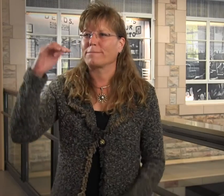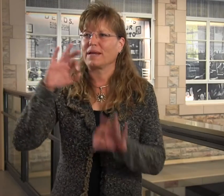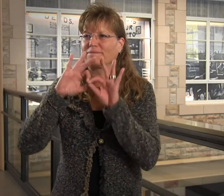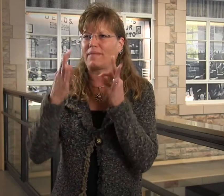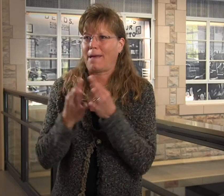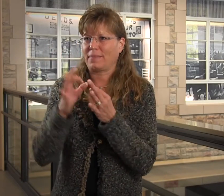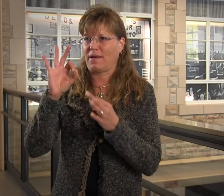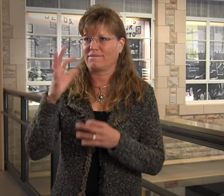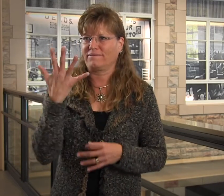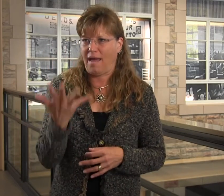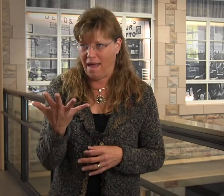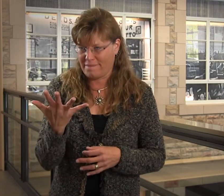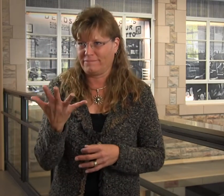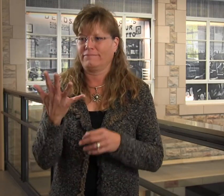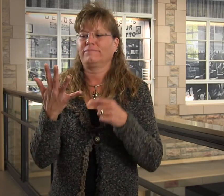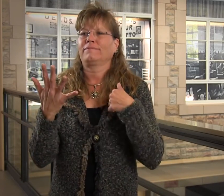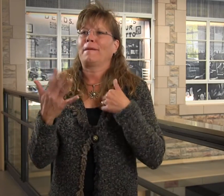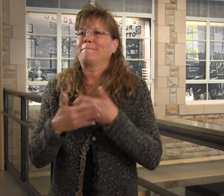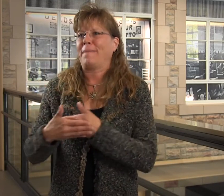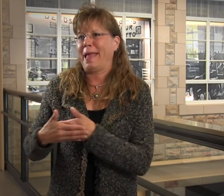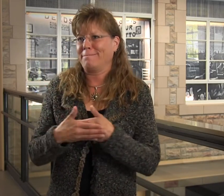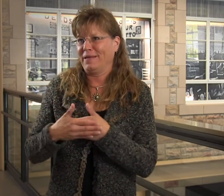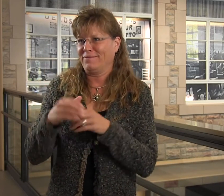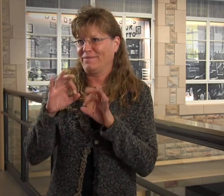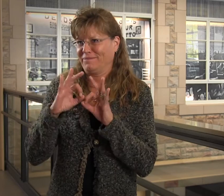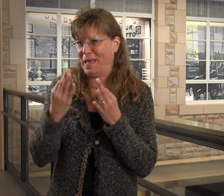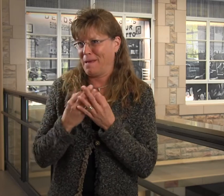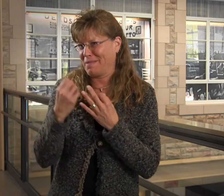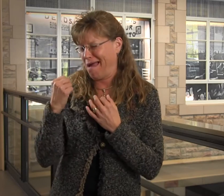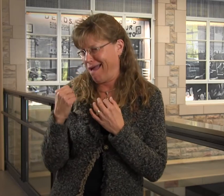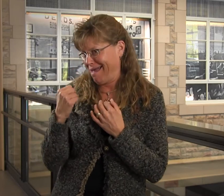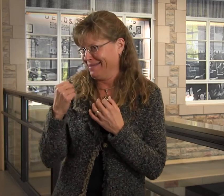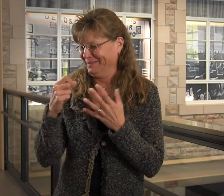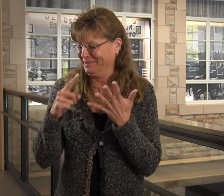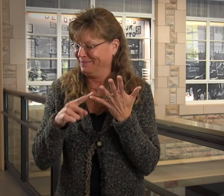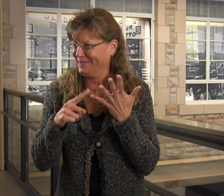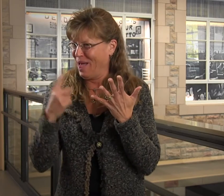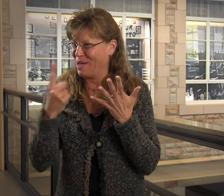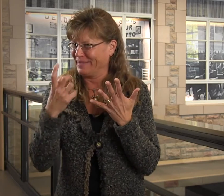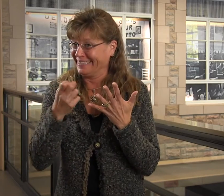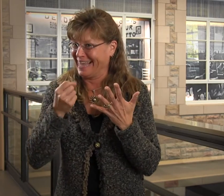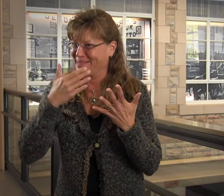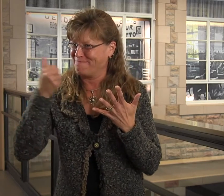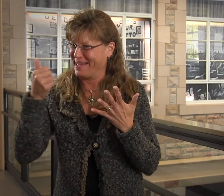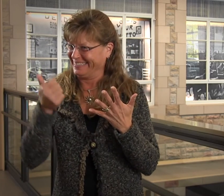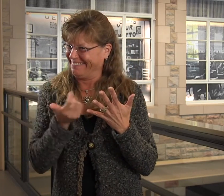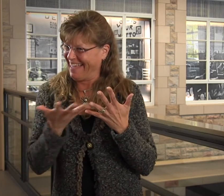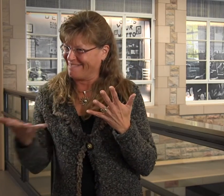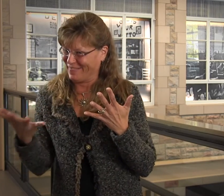I grew up in a family of five. I am the baby of the family. It was pretty great, because you get the best